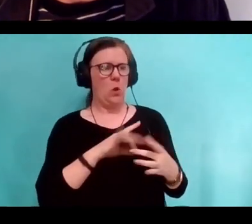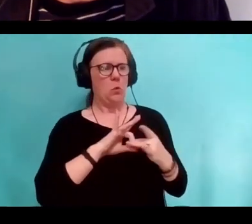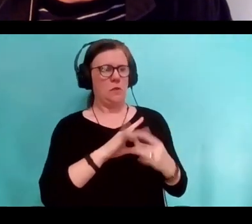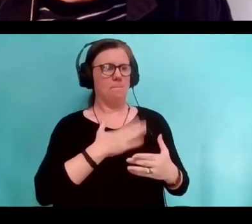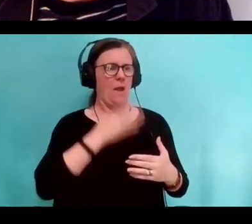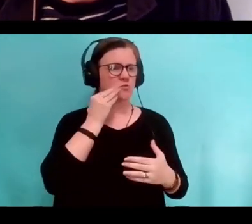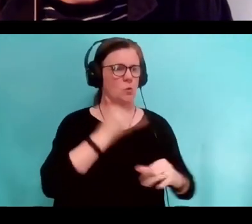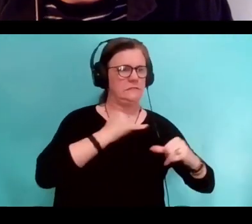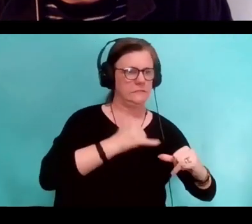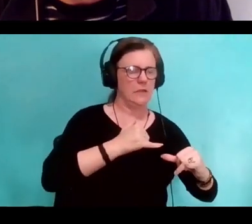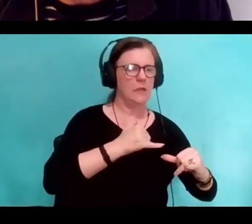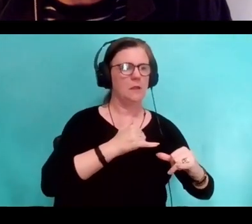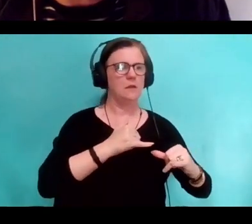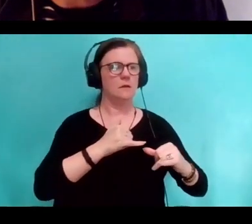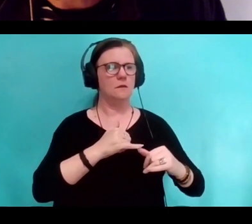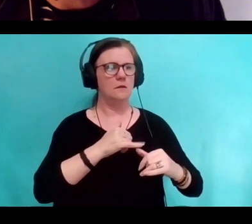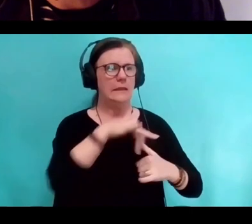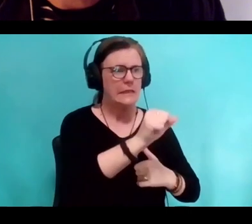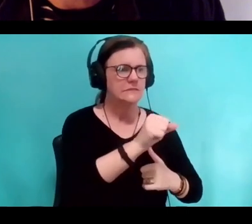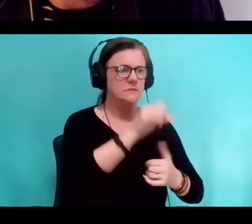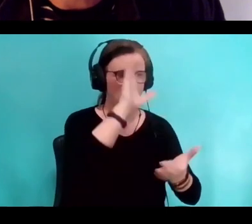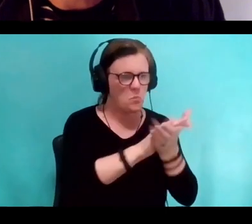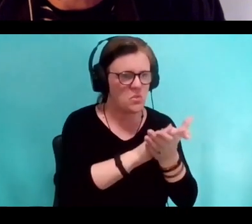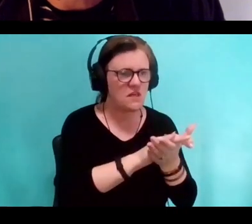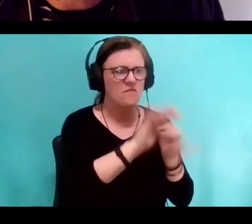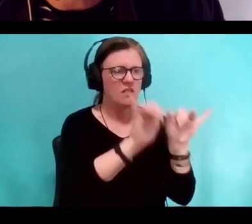It's, can I buy into the stories.